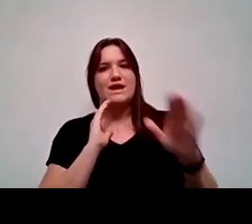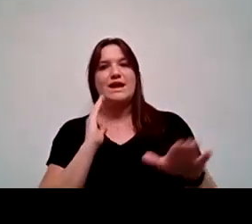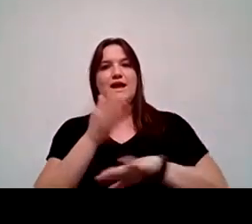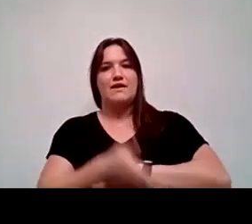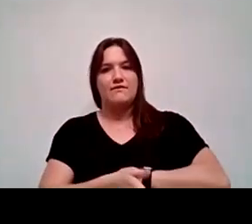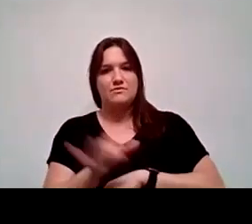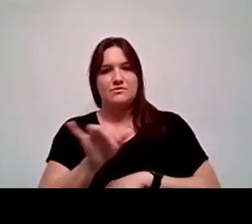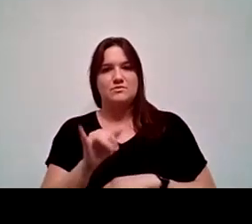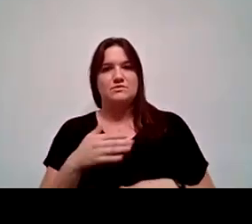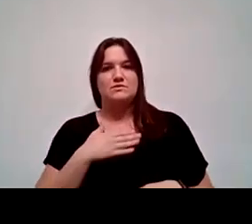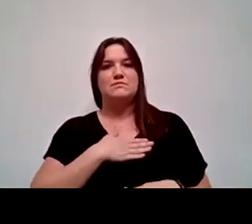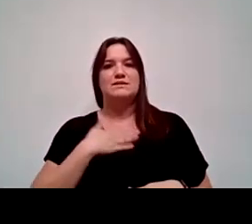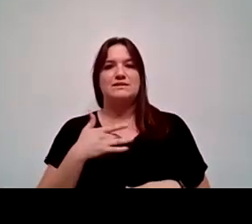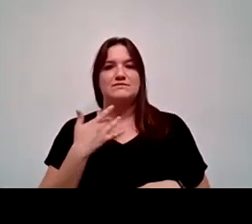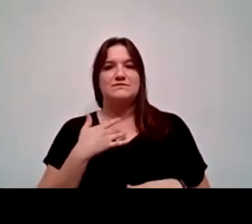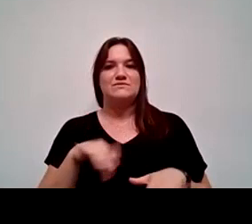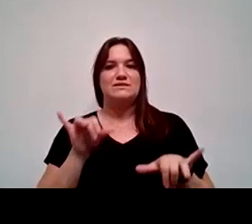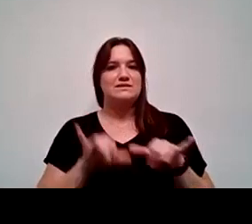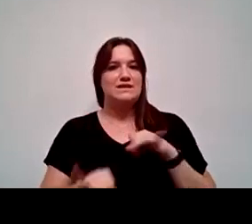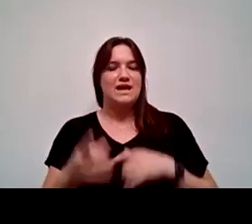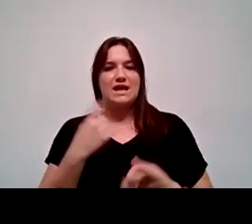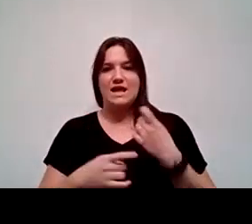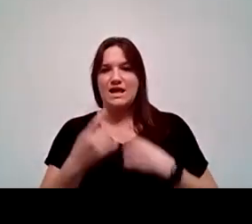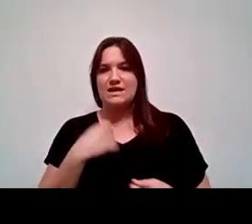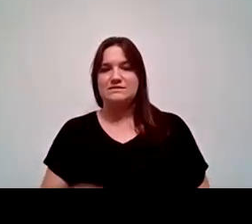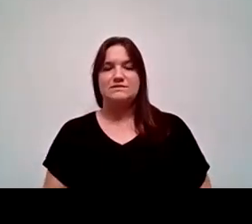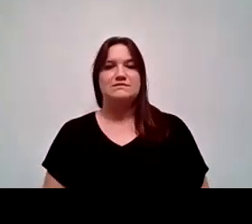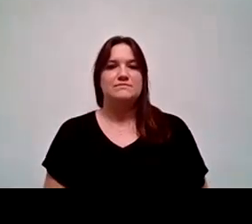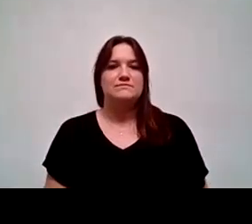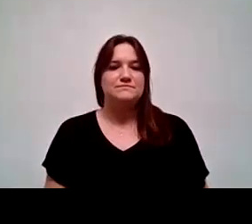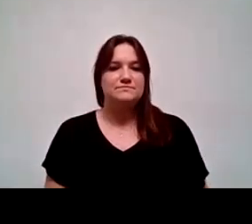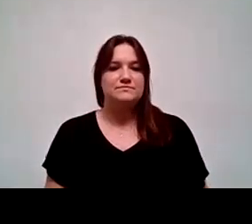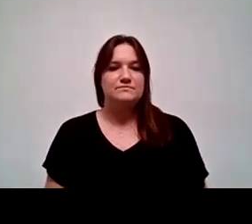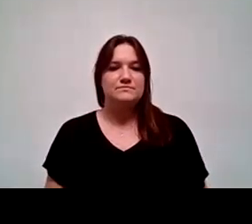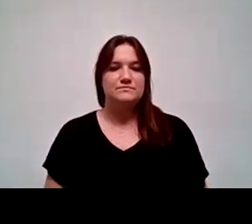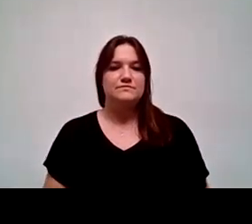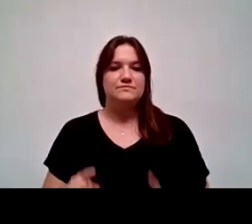So please feel free to ask your questions throughout. And so the first question